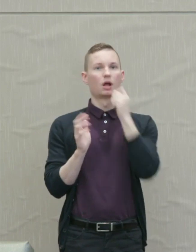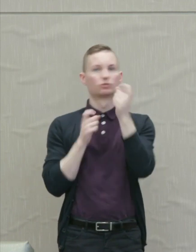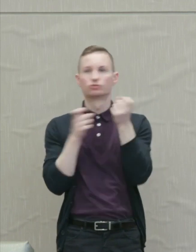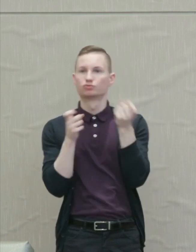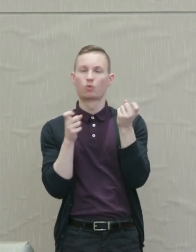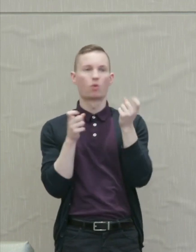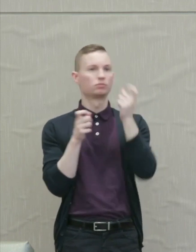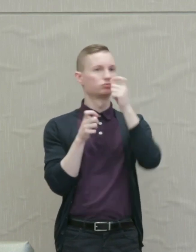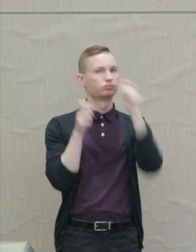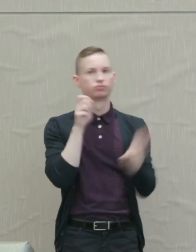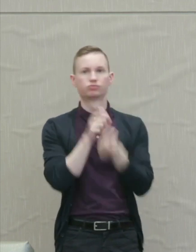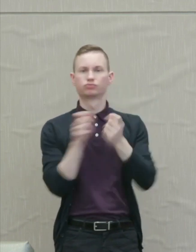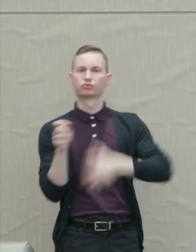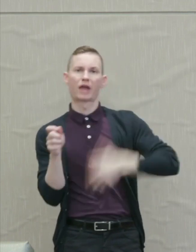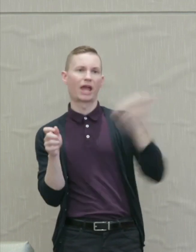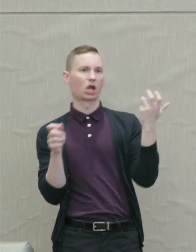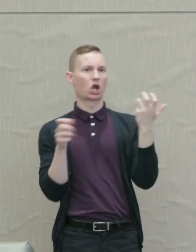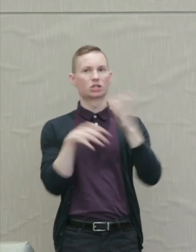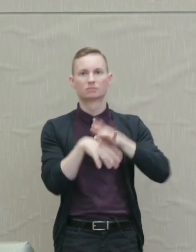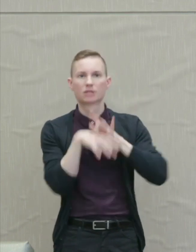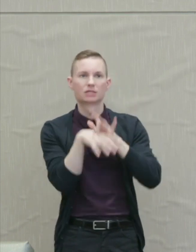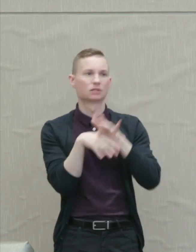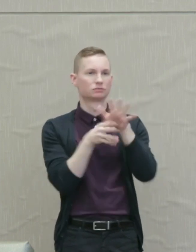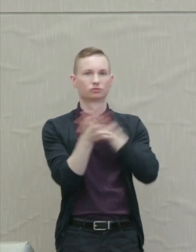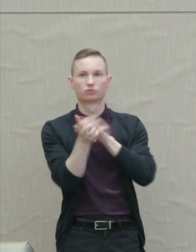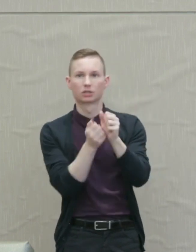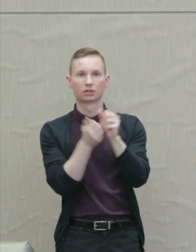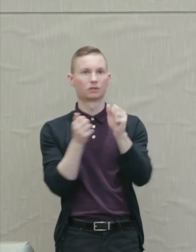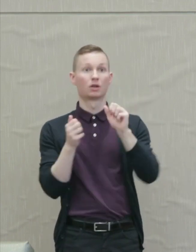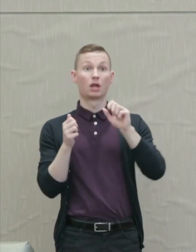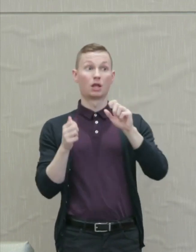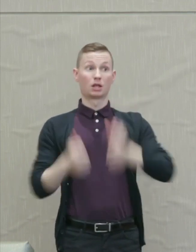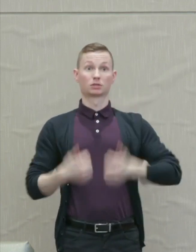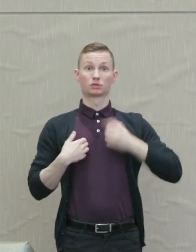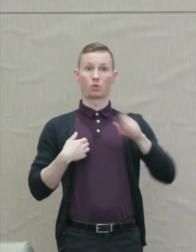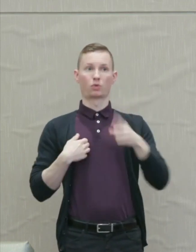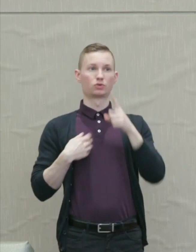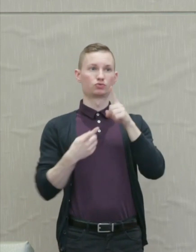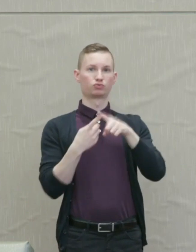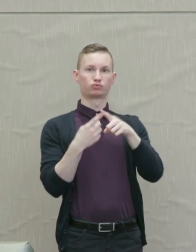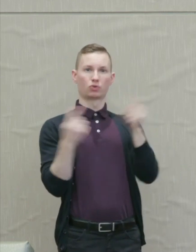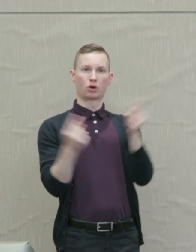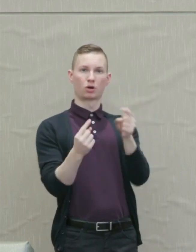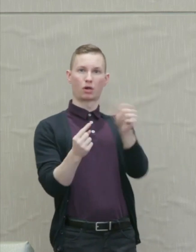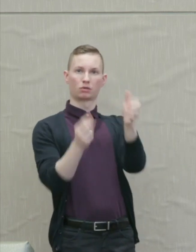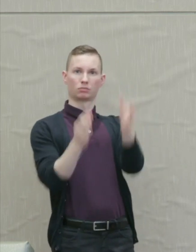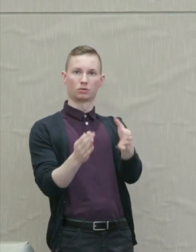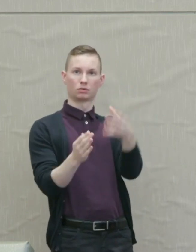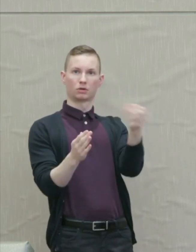Is obsessive, destructive, existing only to inflict pain and ill.